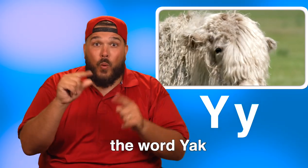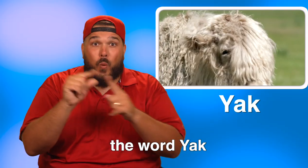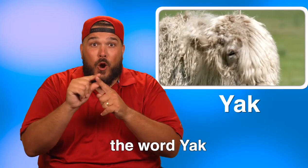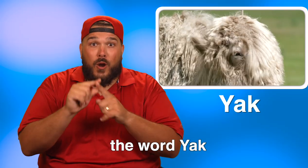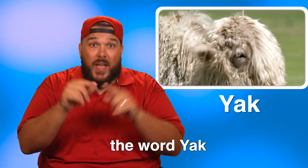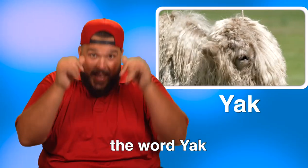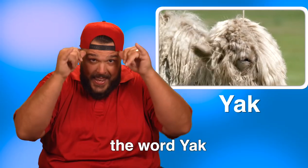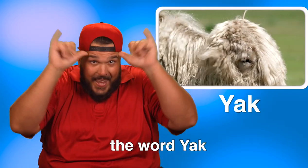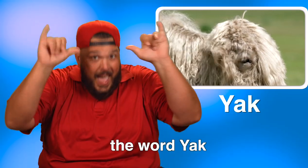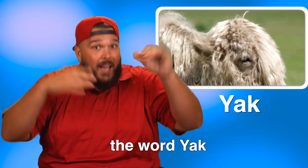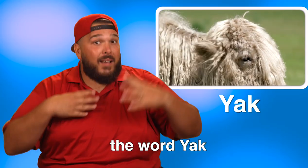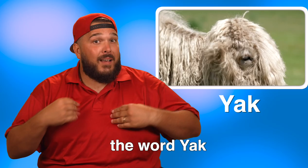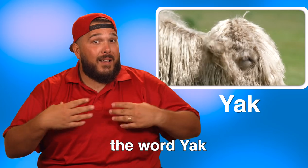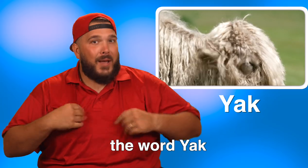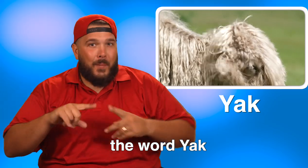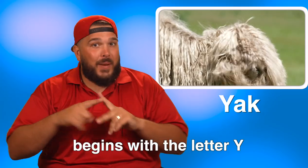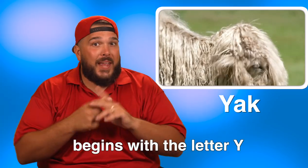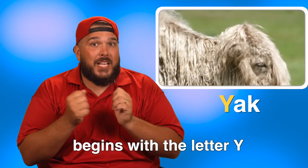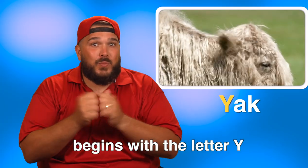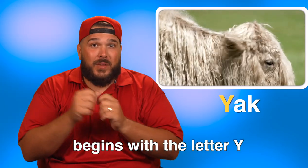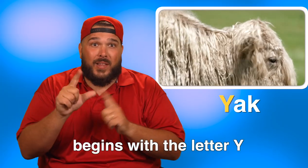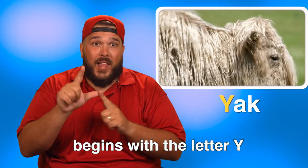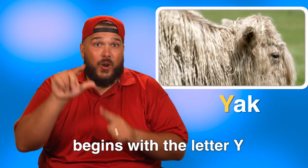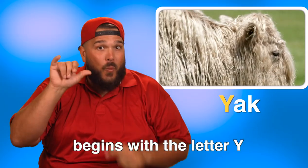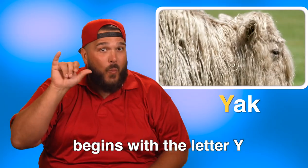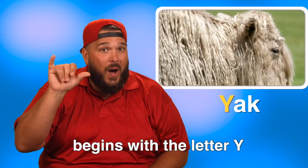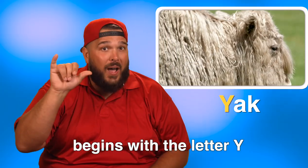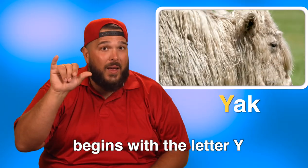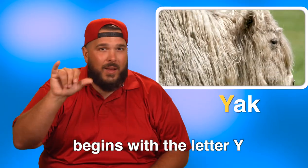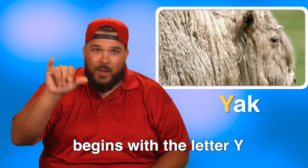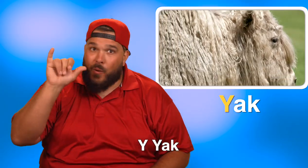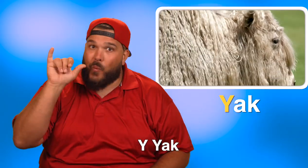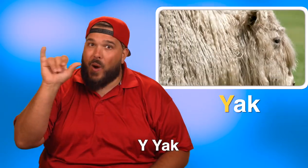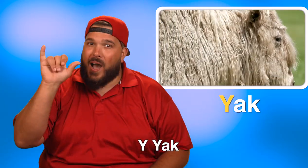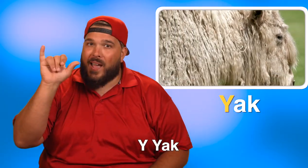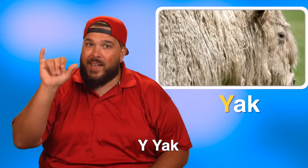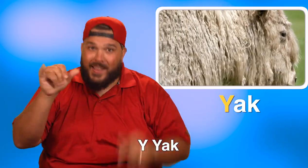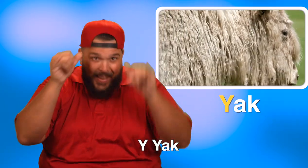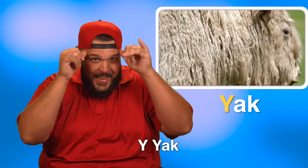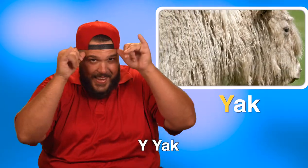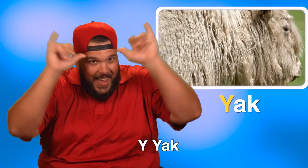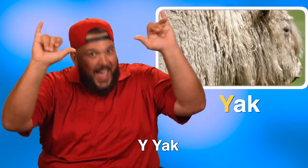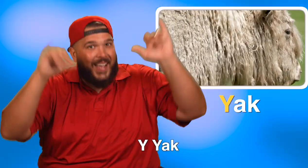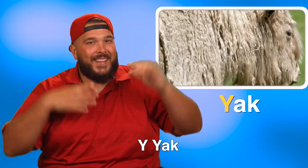The word yak begins with the letter Y. Y, yak.